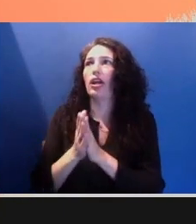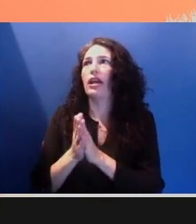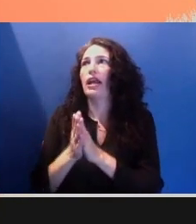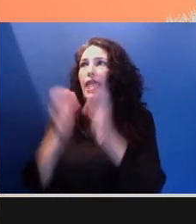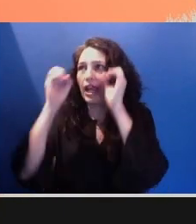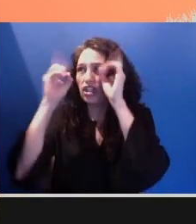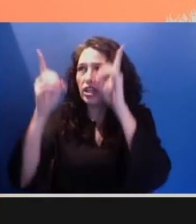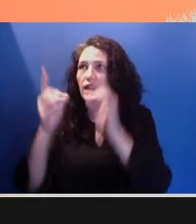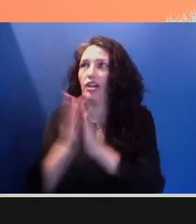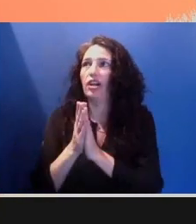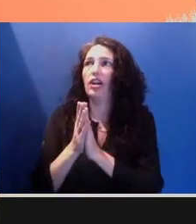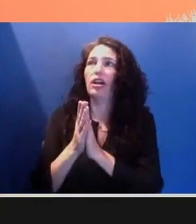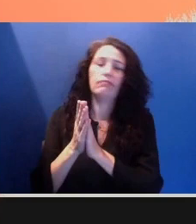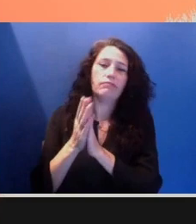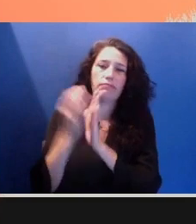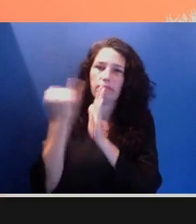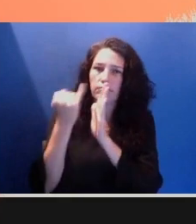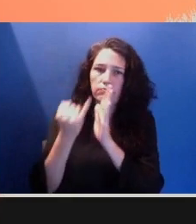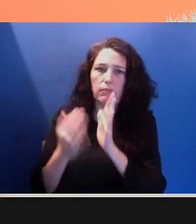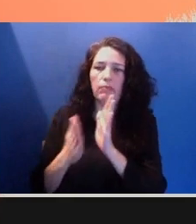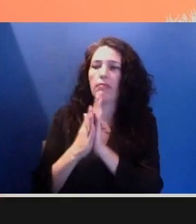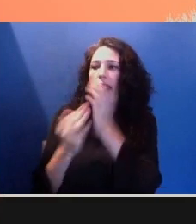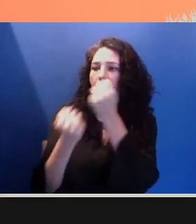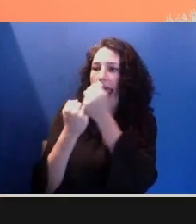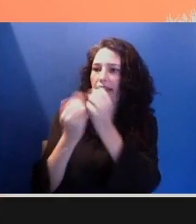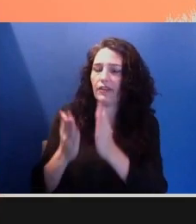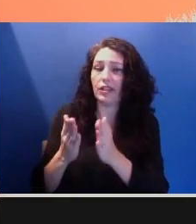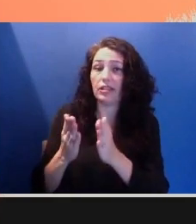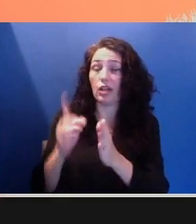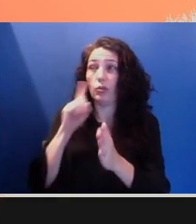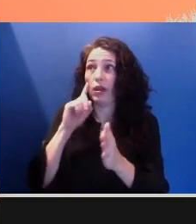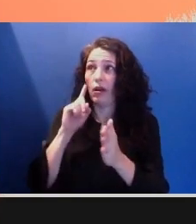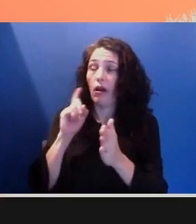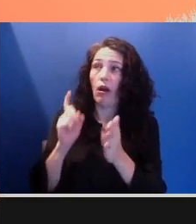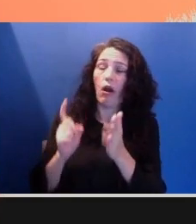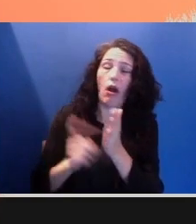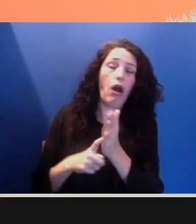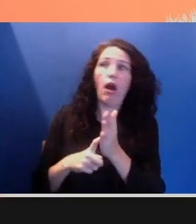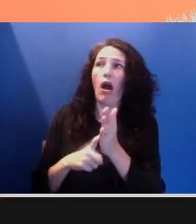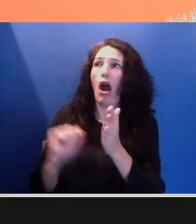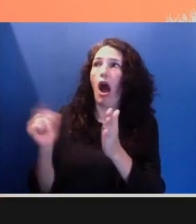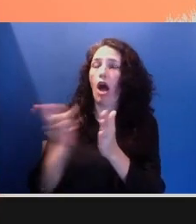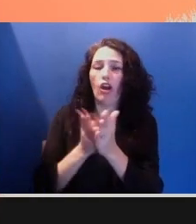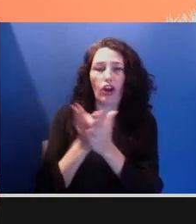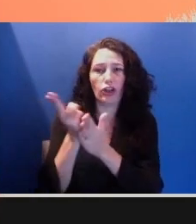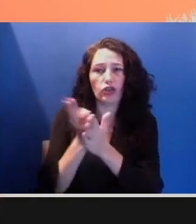And I'm sure you'll be struck by the truths that she illuminates today as she connects the dots